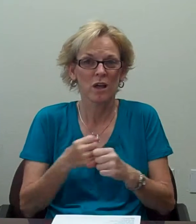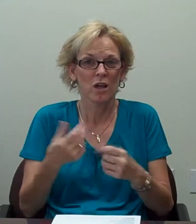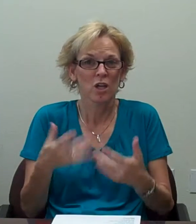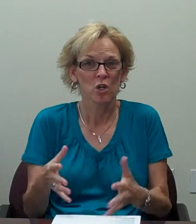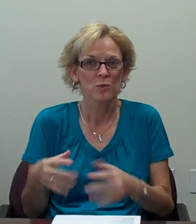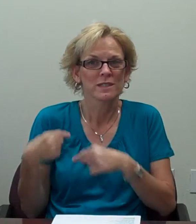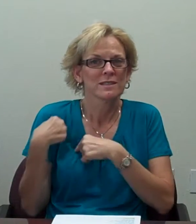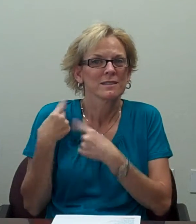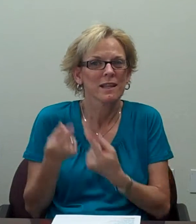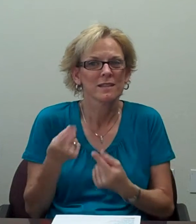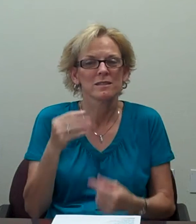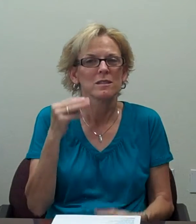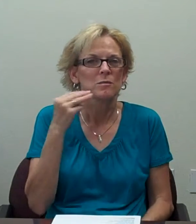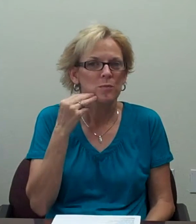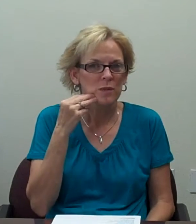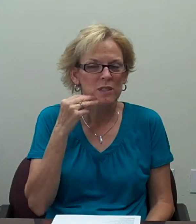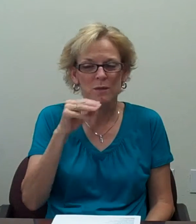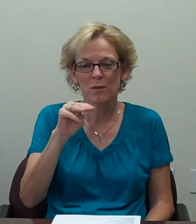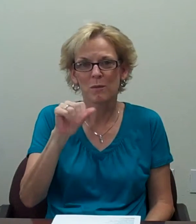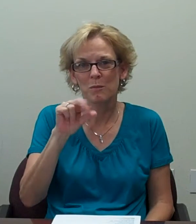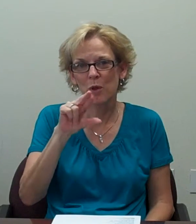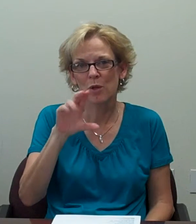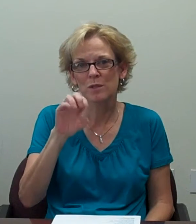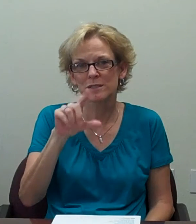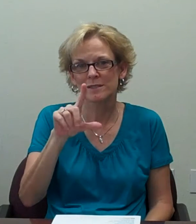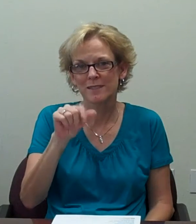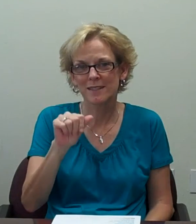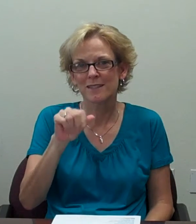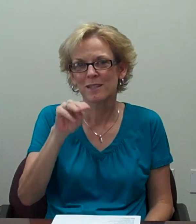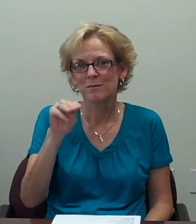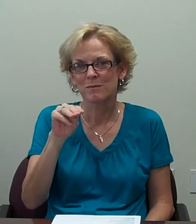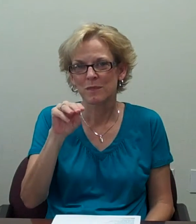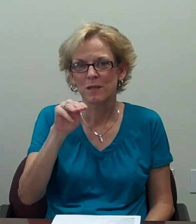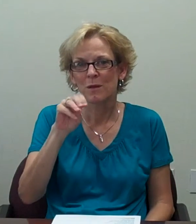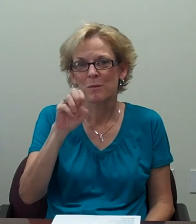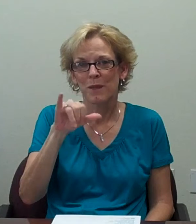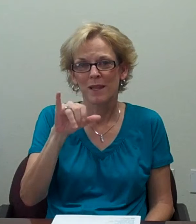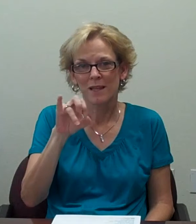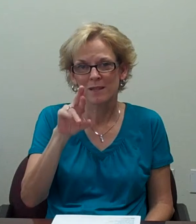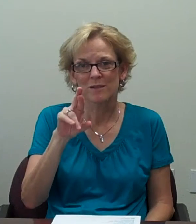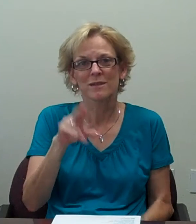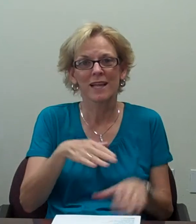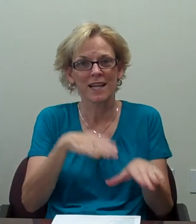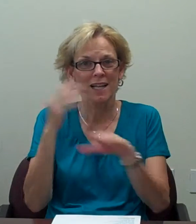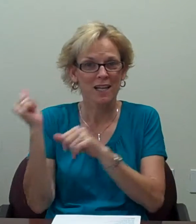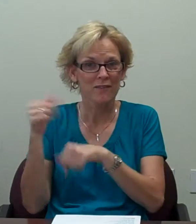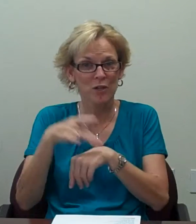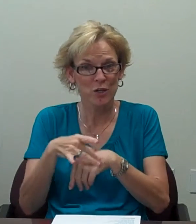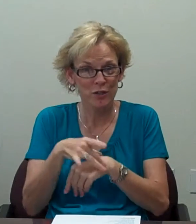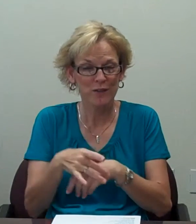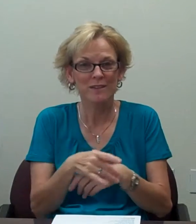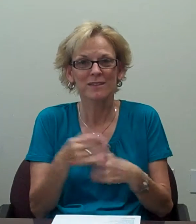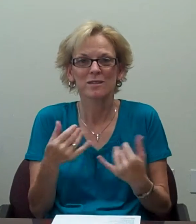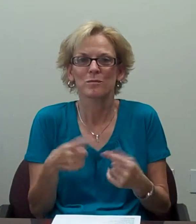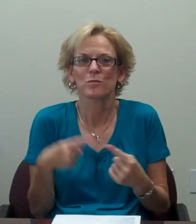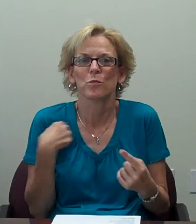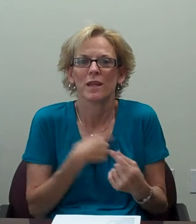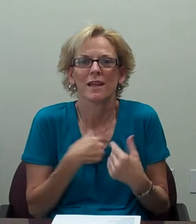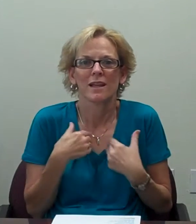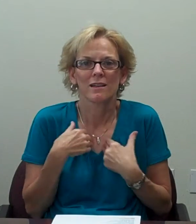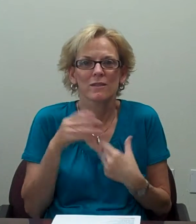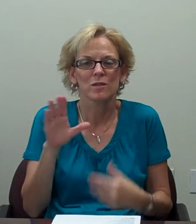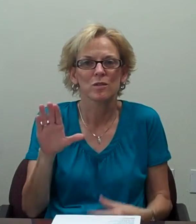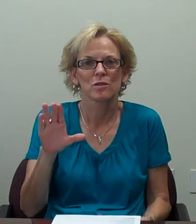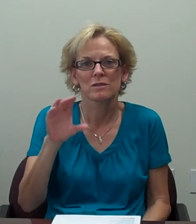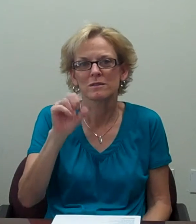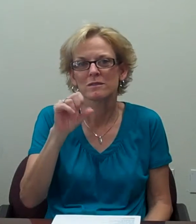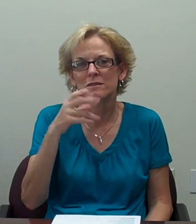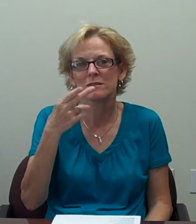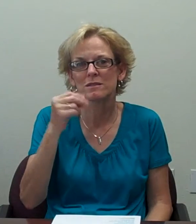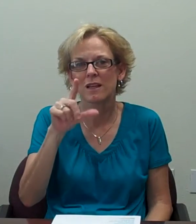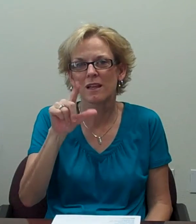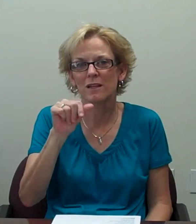It has already been a year since our Marcella M. Meyer has passed away.